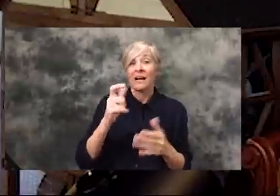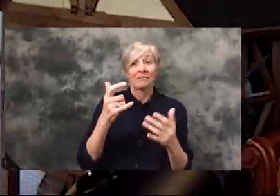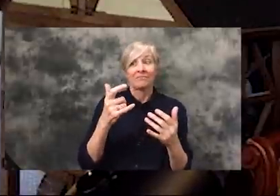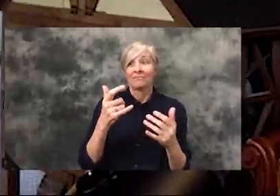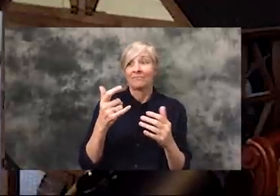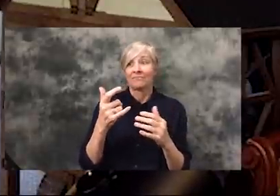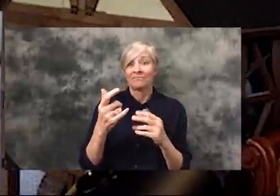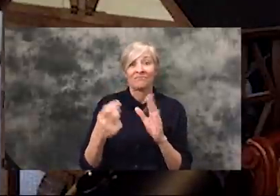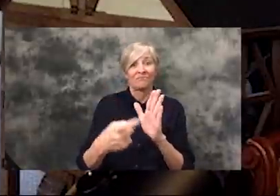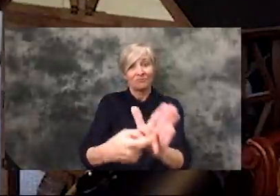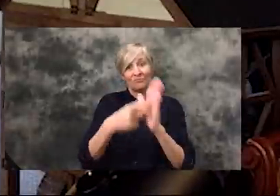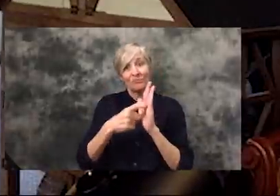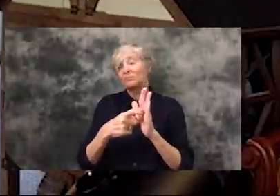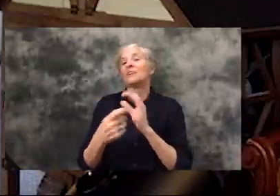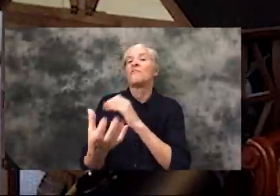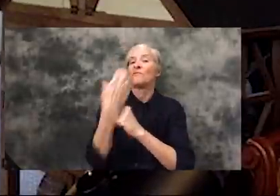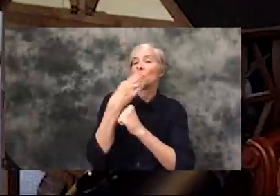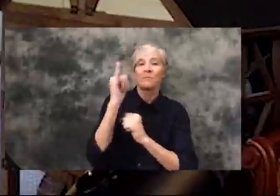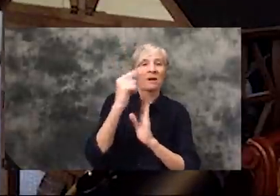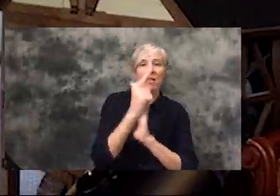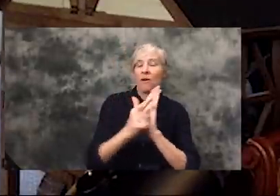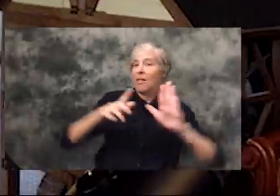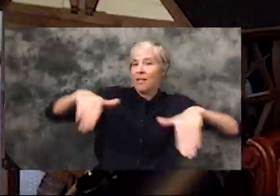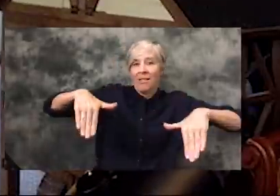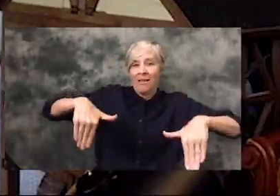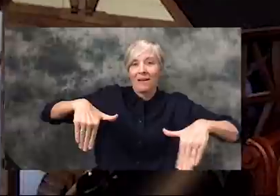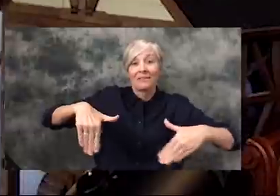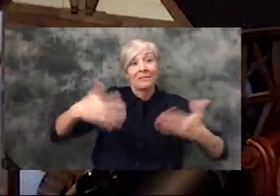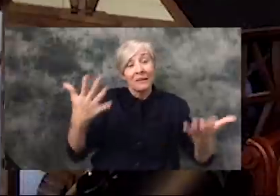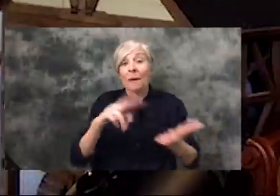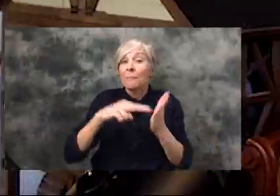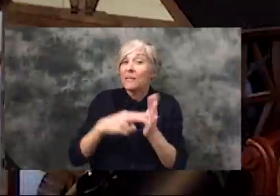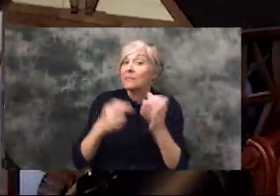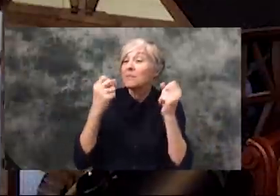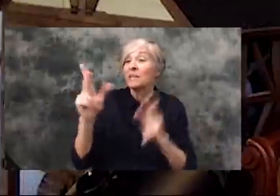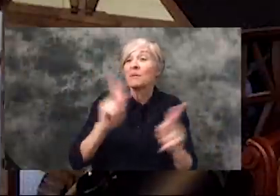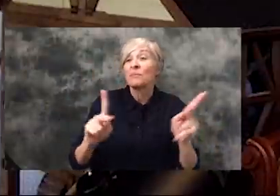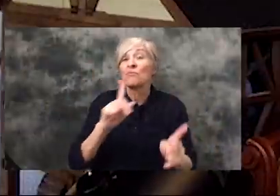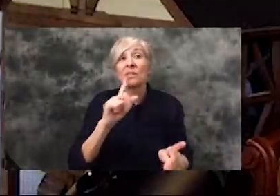situation and so there are a lot of people that aren't practicing you know